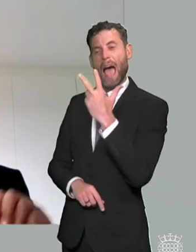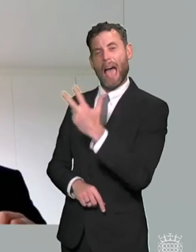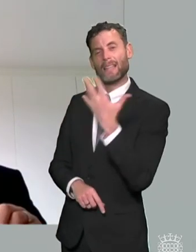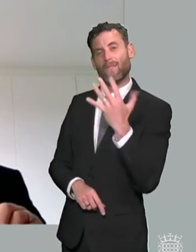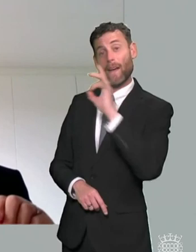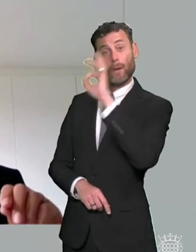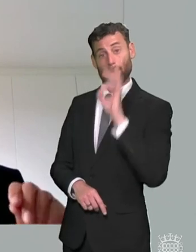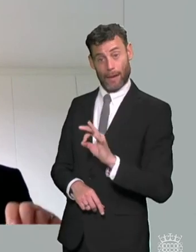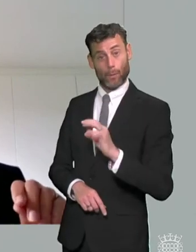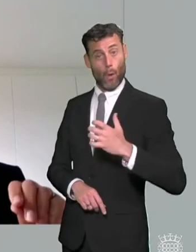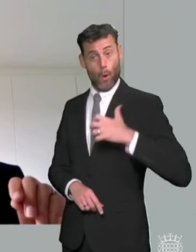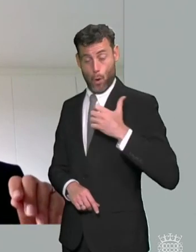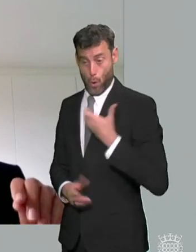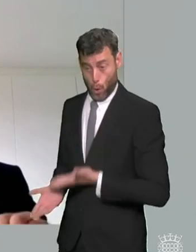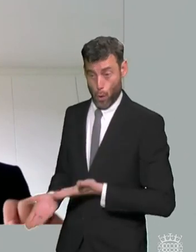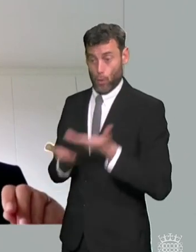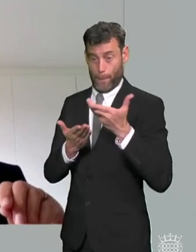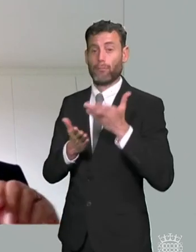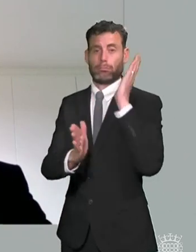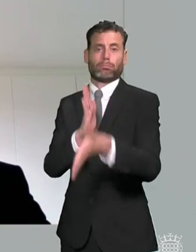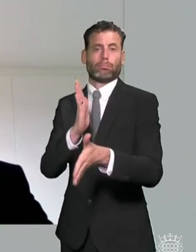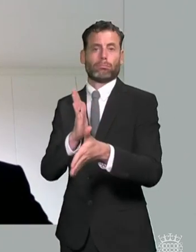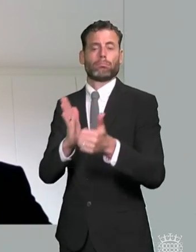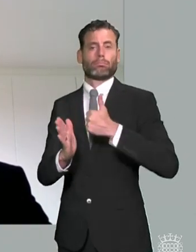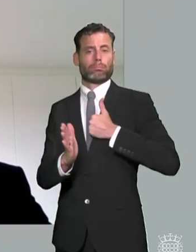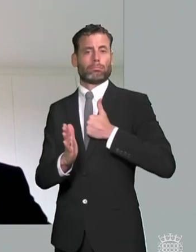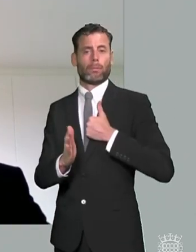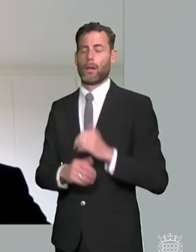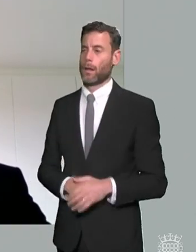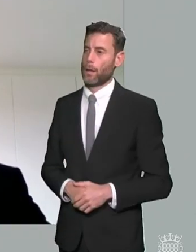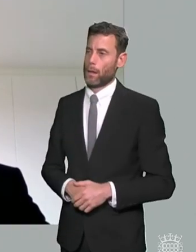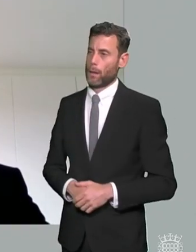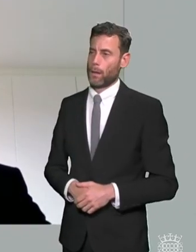come to them suggests that people aren't abusing the redress system the reject system is simply